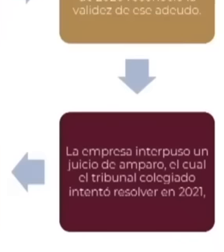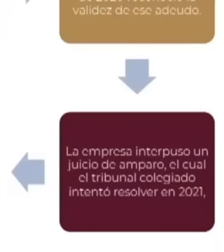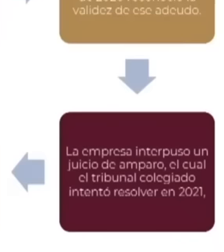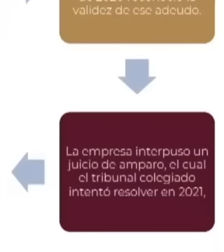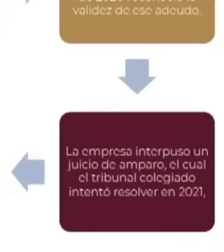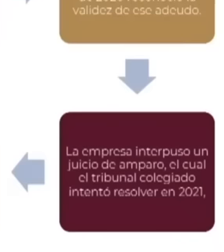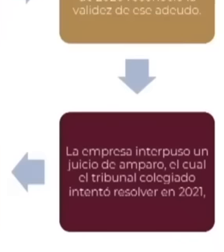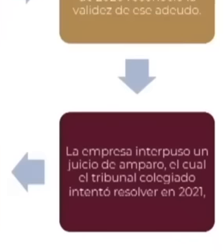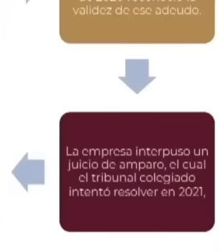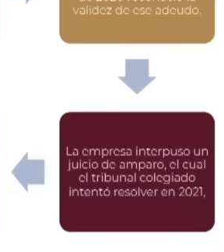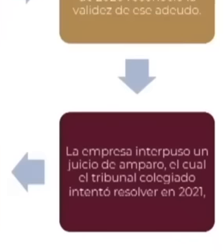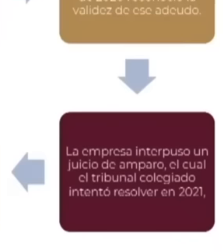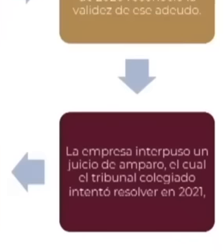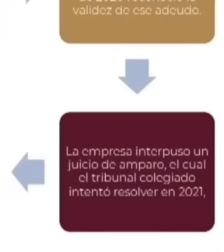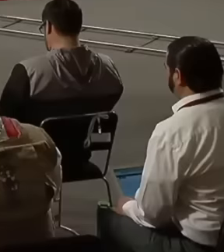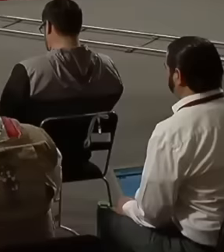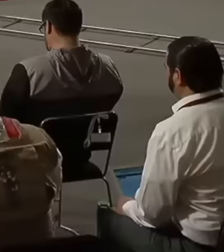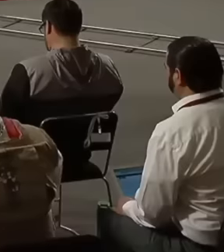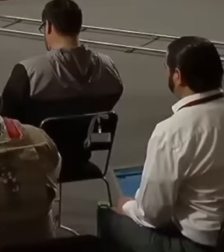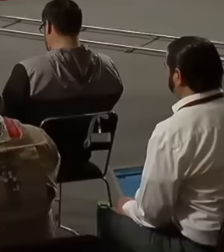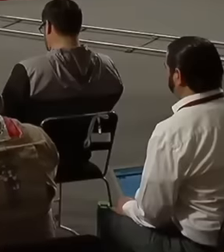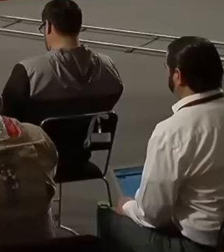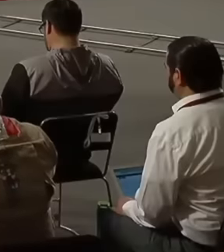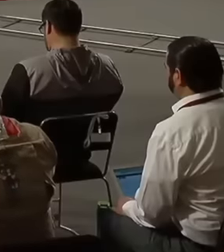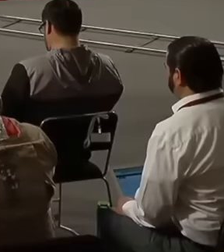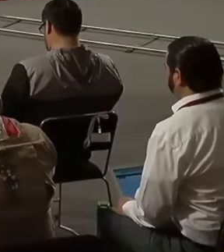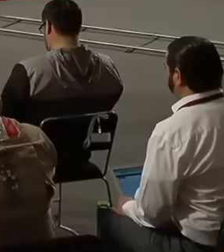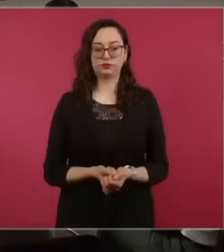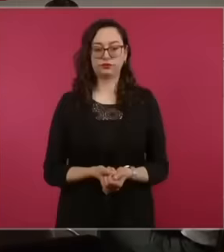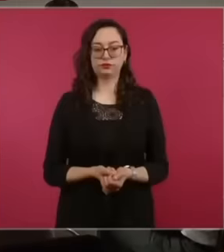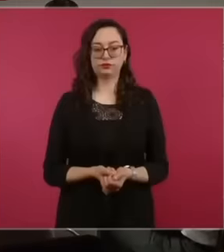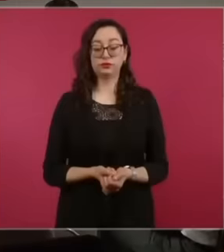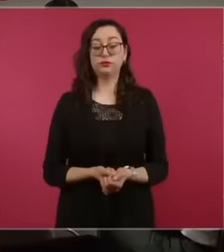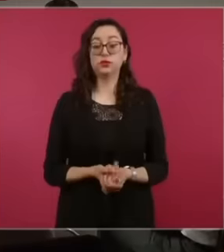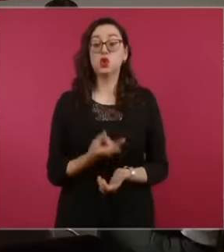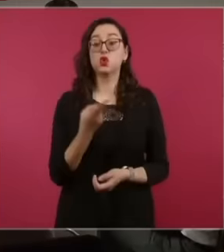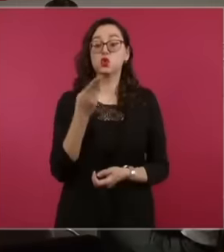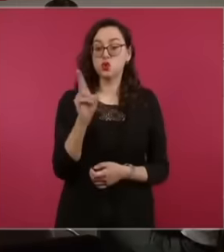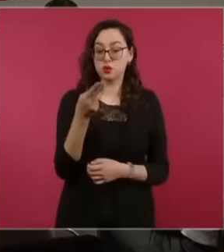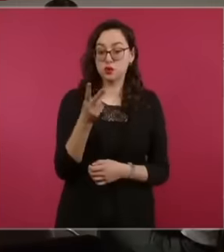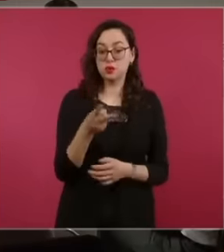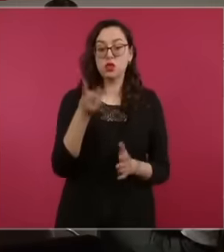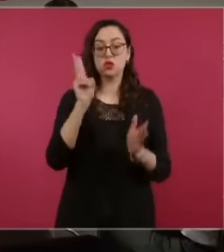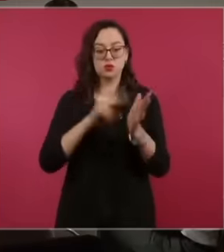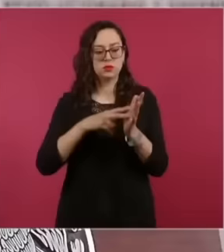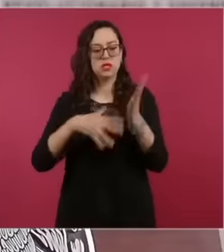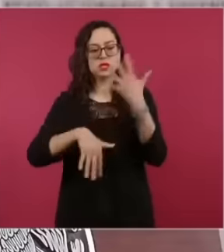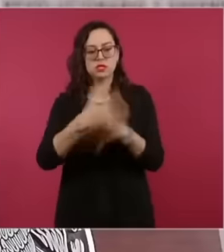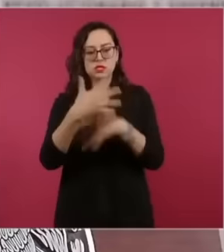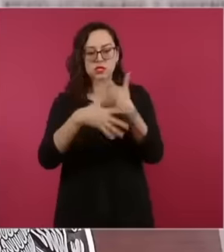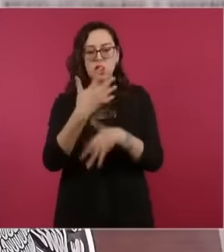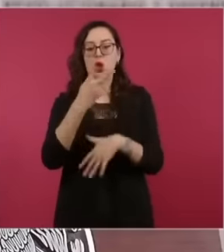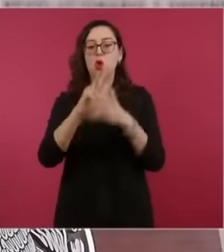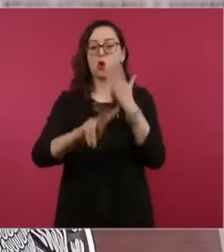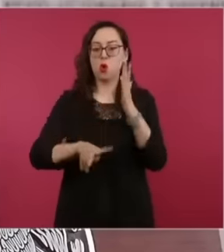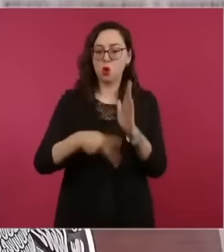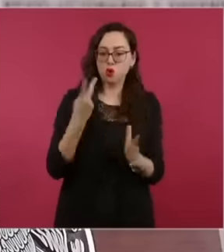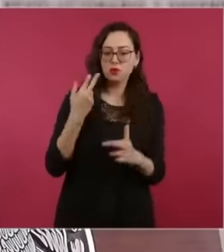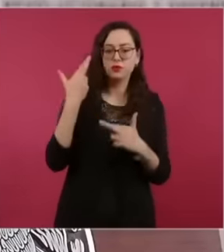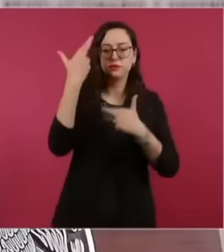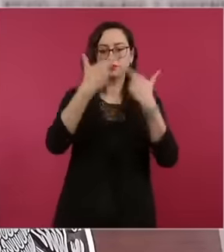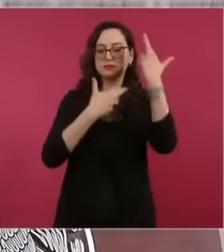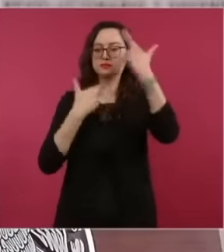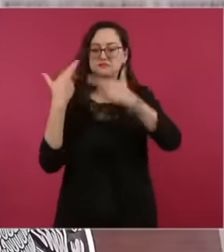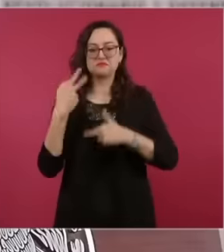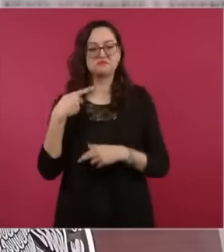November 2015 the SAT reviewed this issue but not agreeing with this determination, the